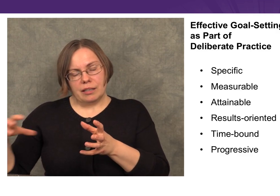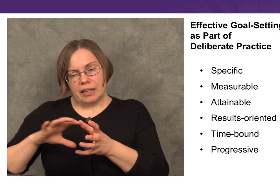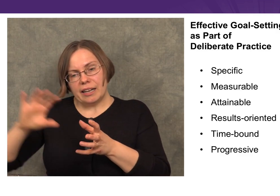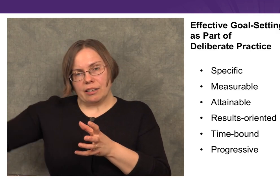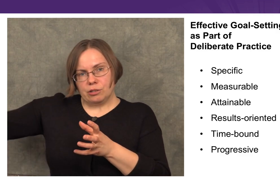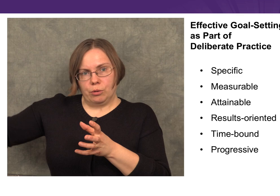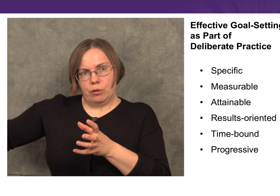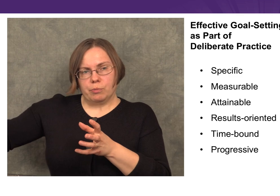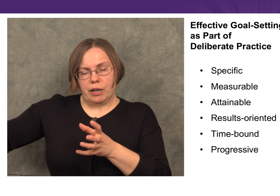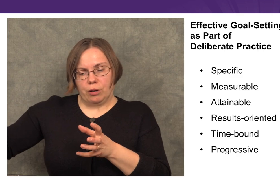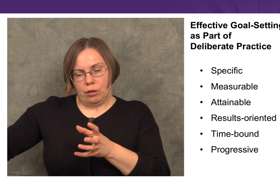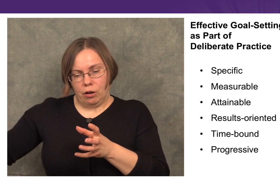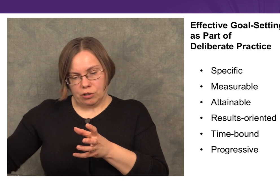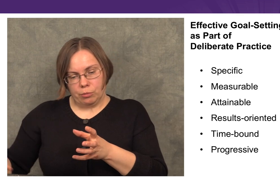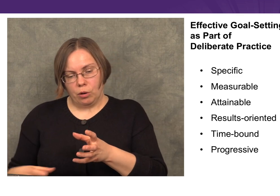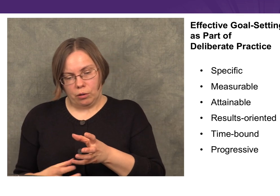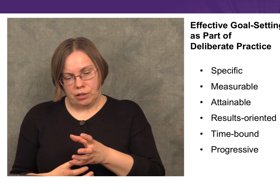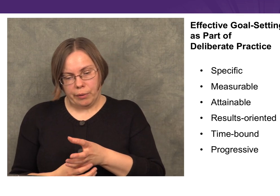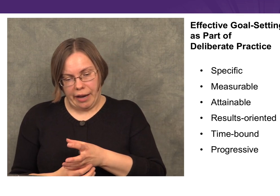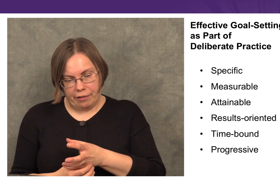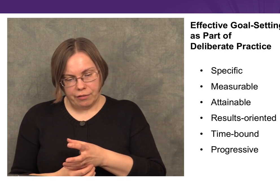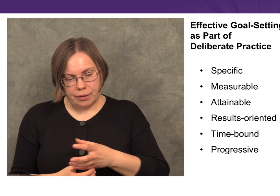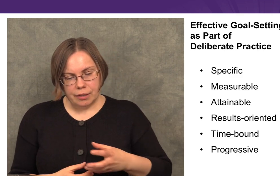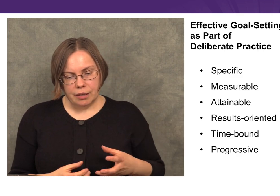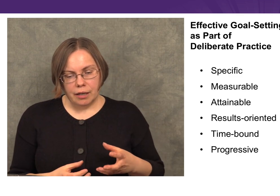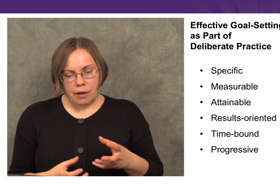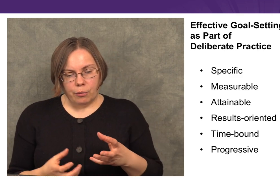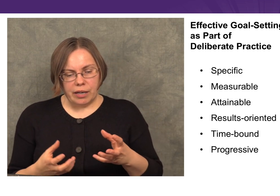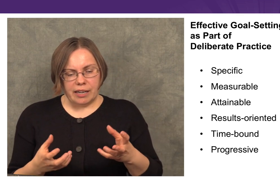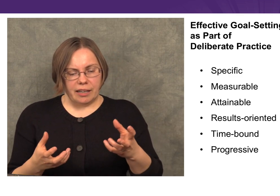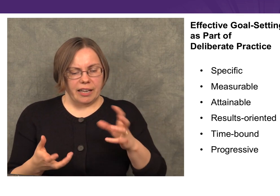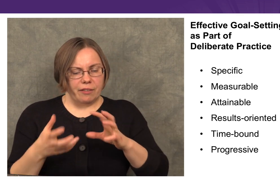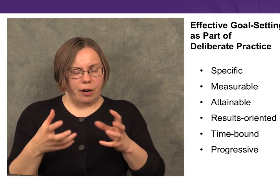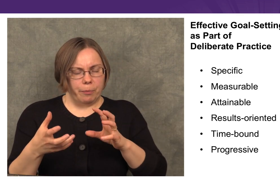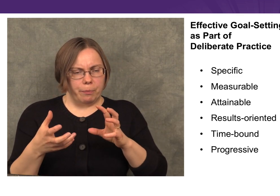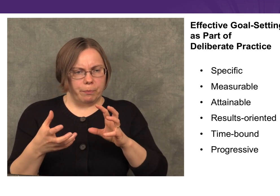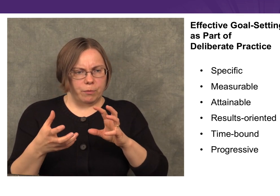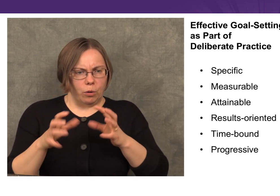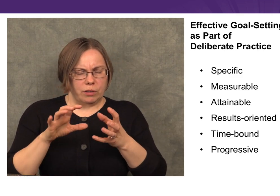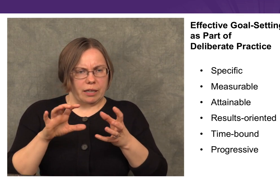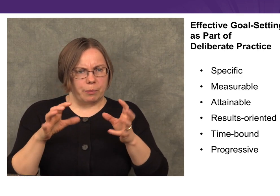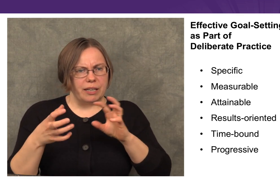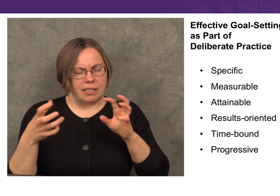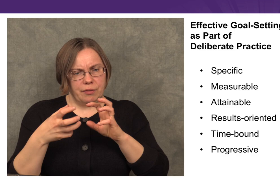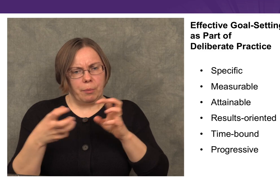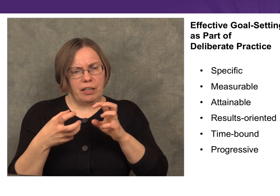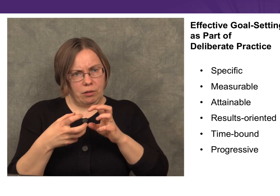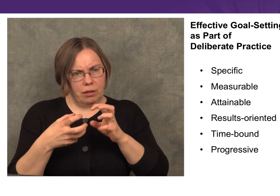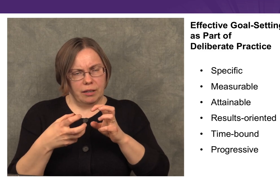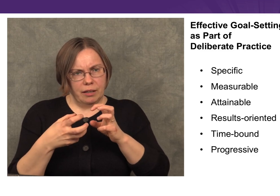to lead us to those bigger long-term goals that we have. We can think of our goals like pieces of a puzzle—